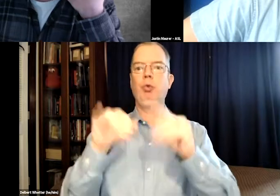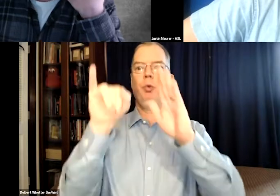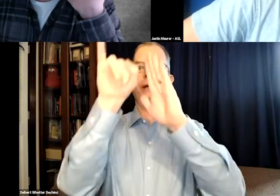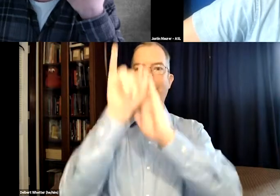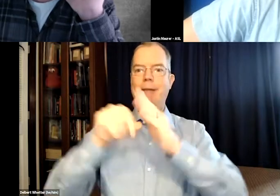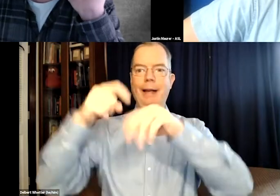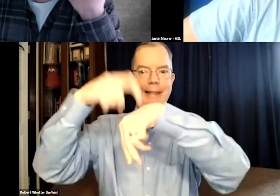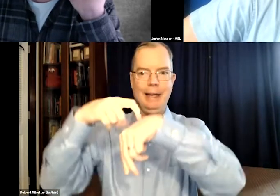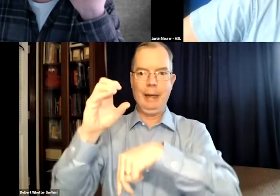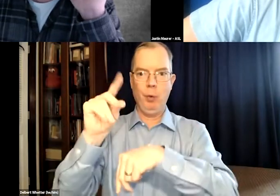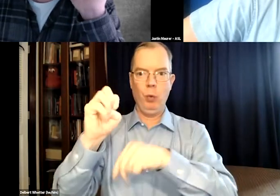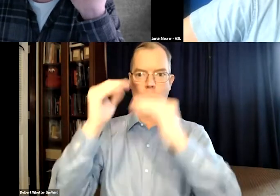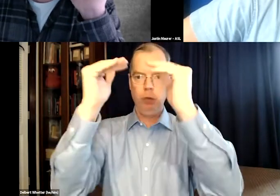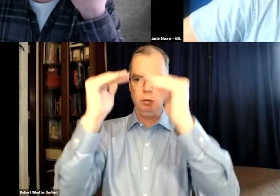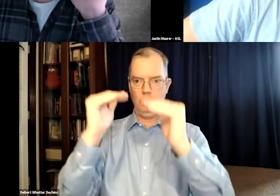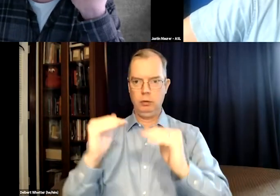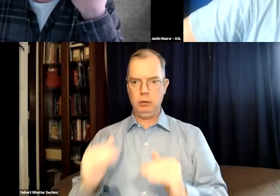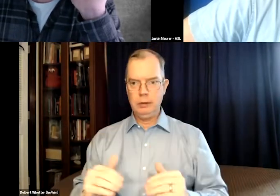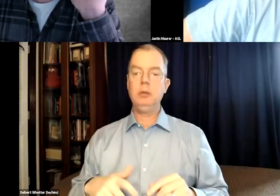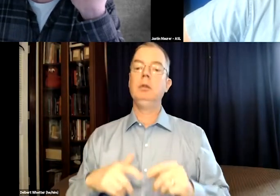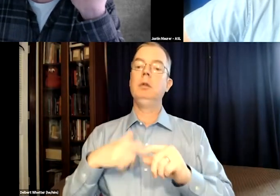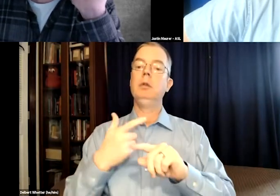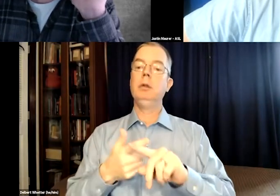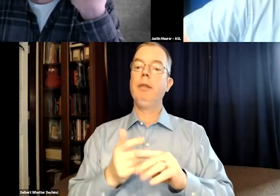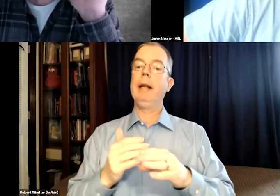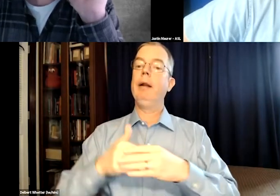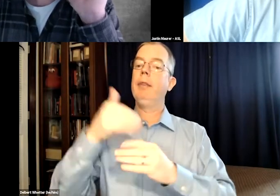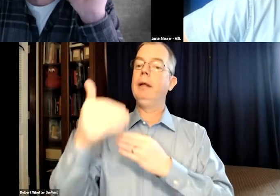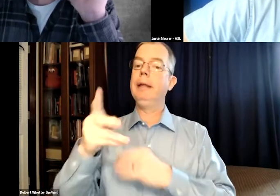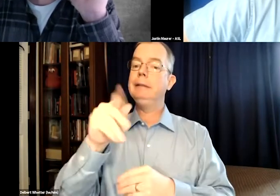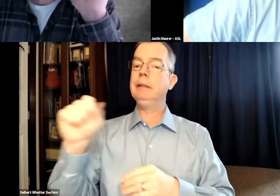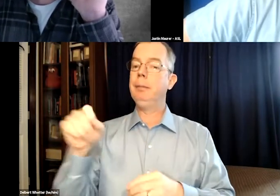and not understood, they used the process to identify the time codes where to add